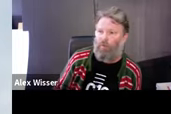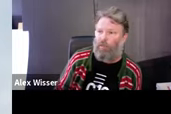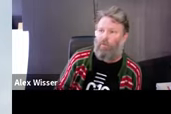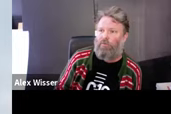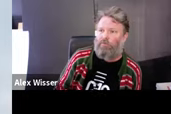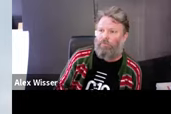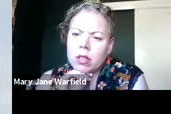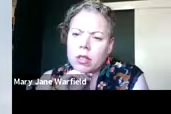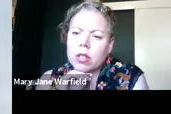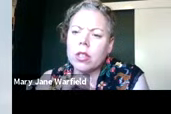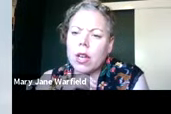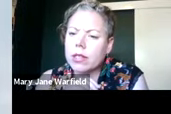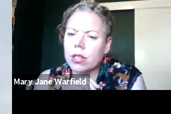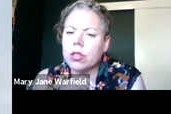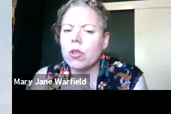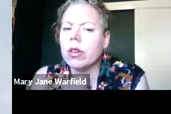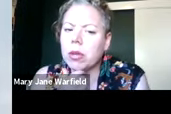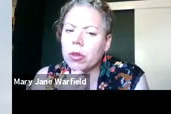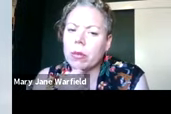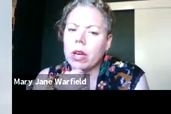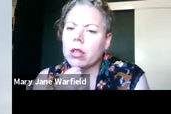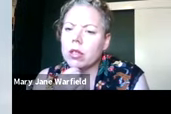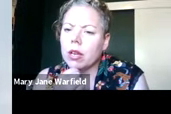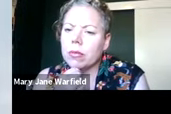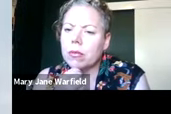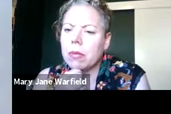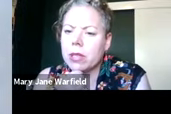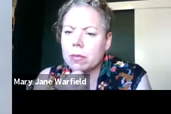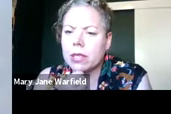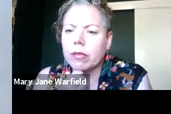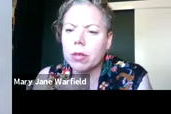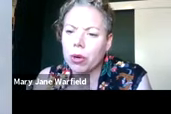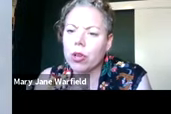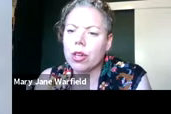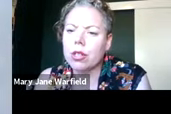milieu. >> MARY JANE WARFIELD: Alex, can you talk a bit more about maybe